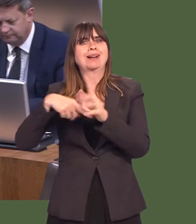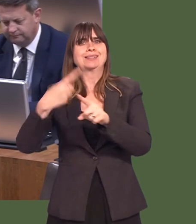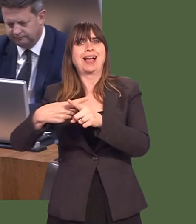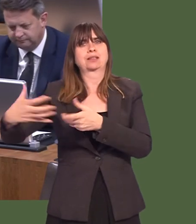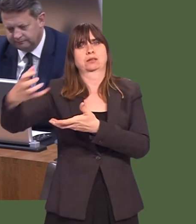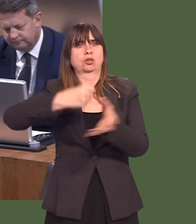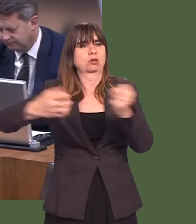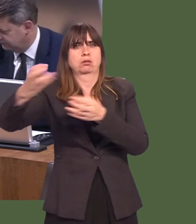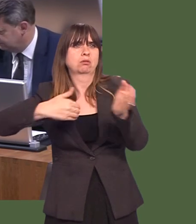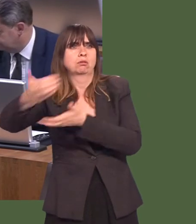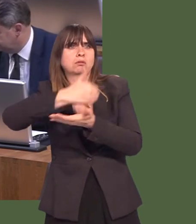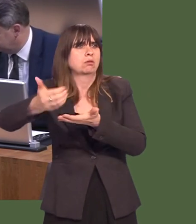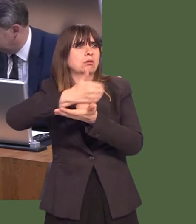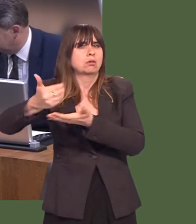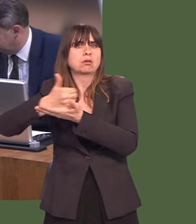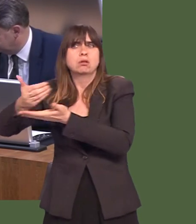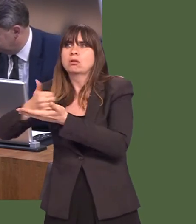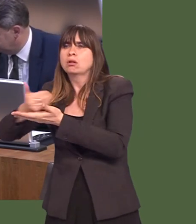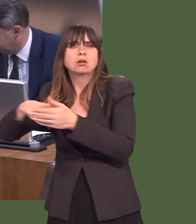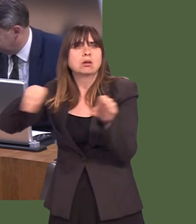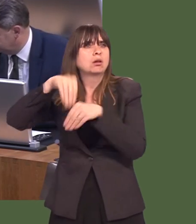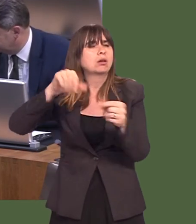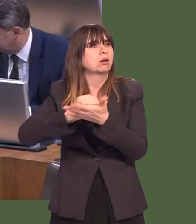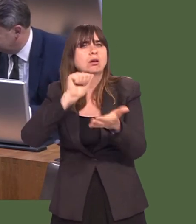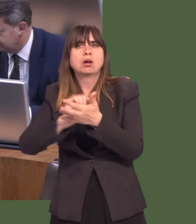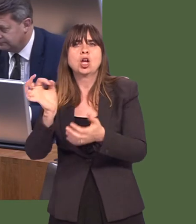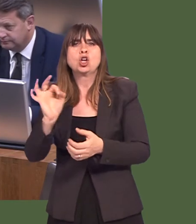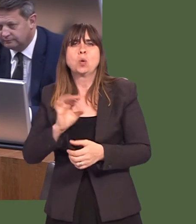Weíve understood that there is a pressure on Government, and that pressure we have met.